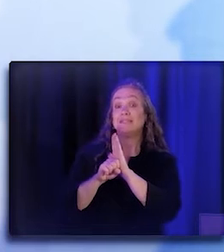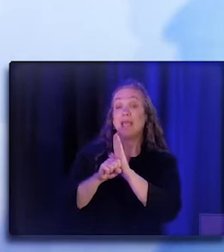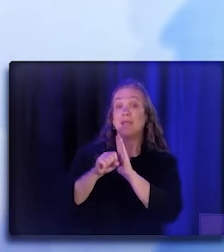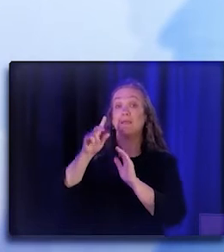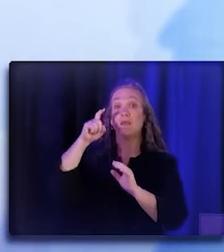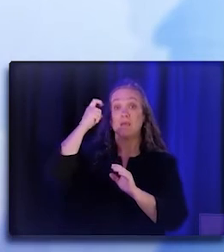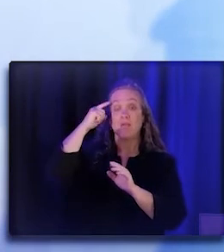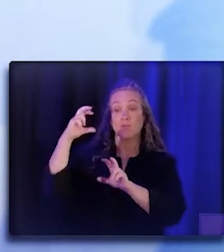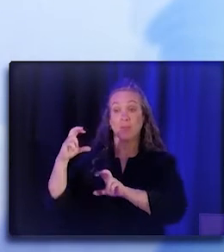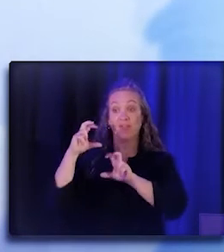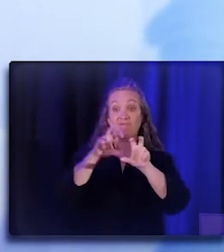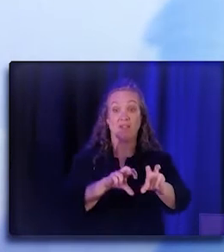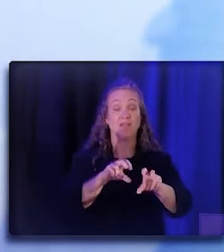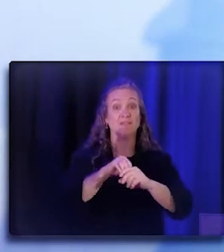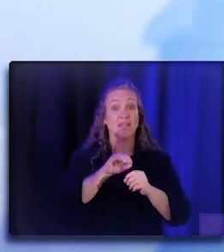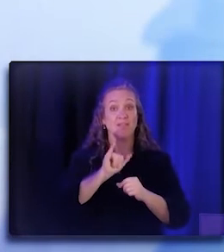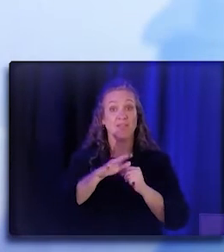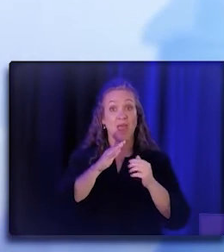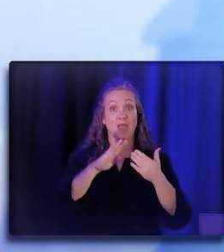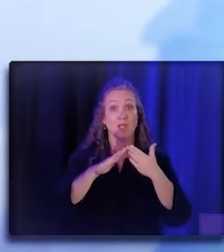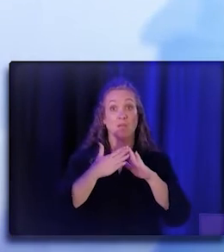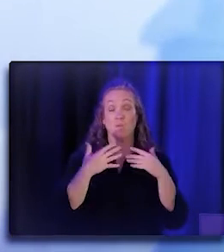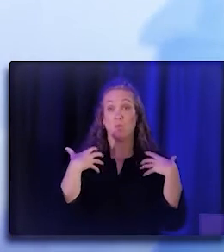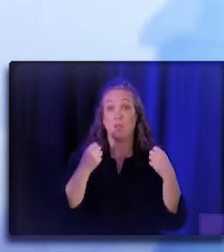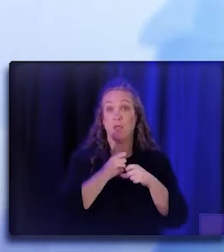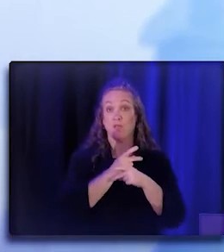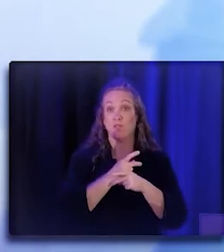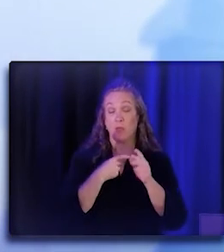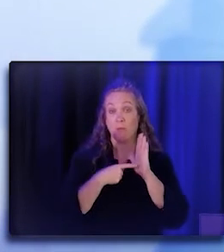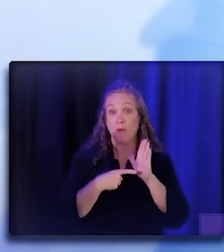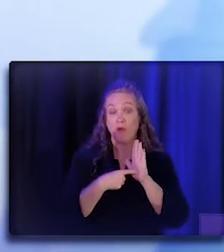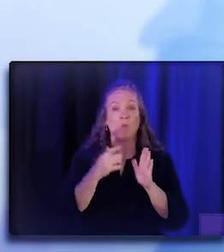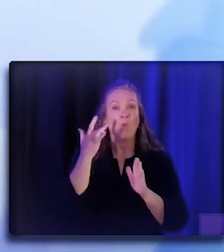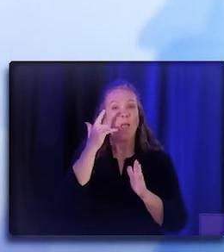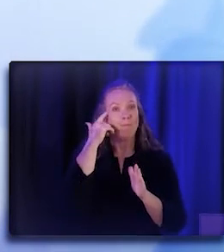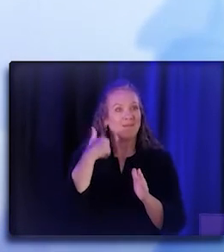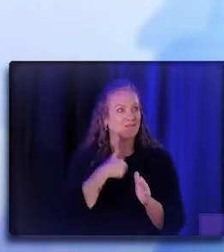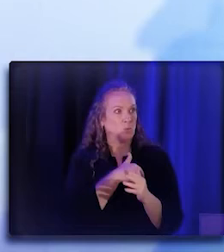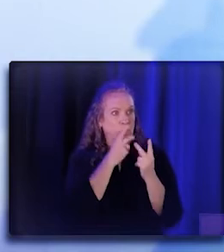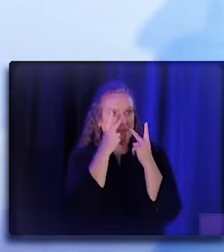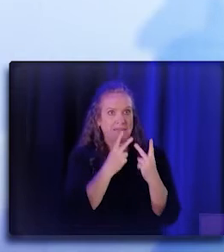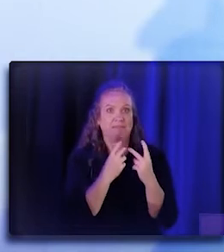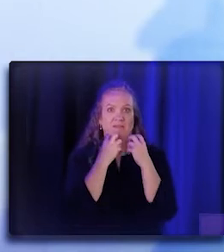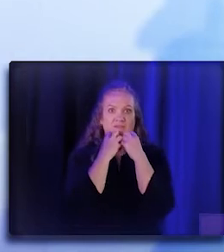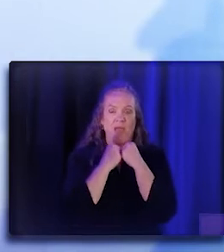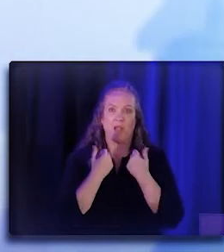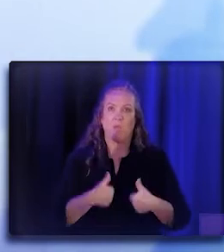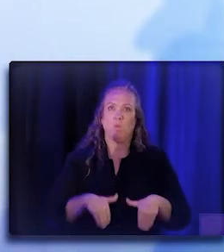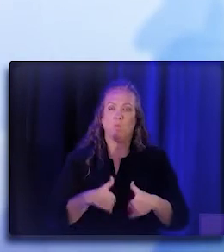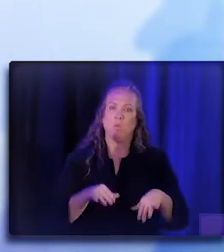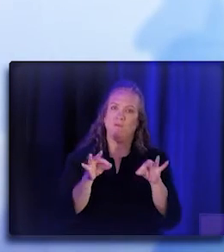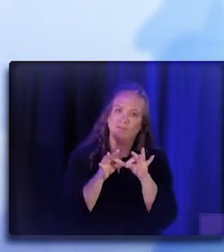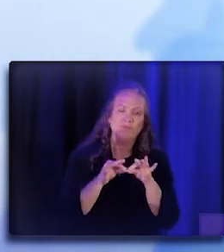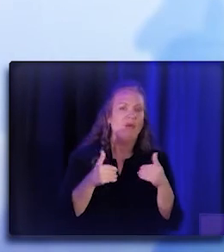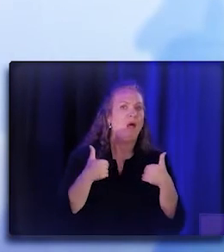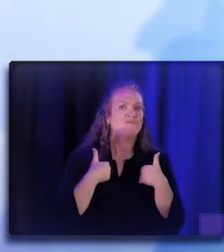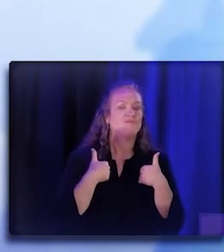the community health worker, Promotores, representative model, because we see the value of the community health workers, we understand the outcomes.